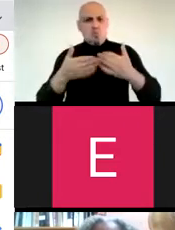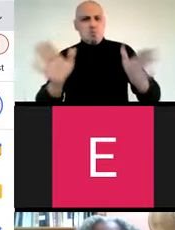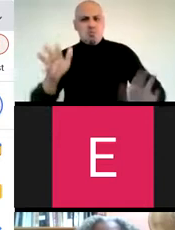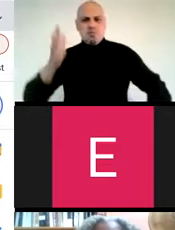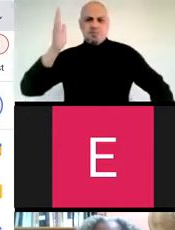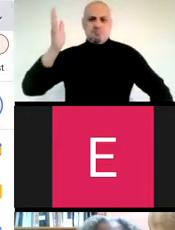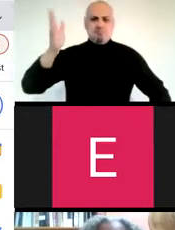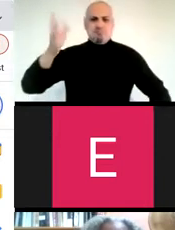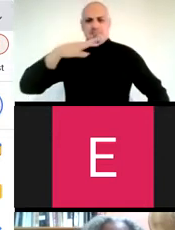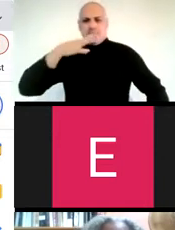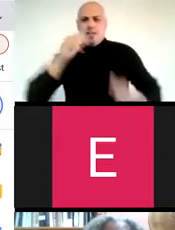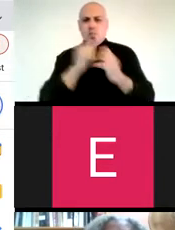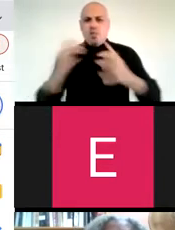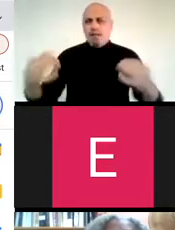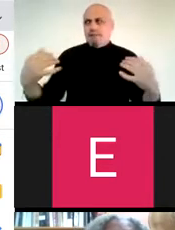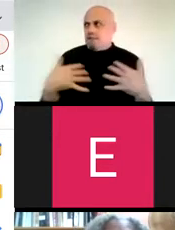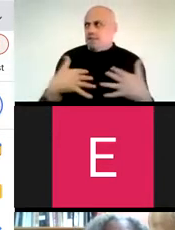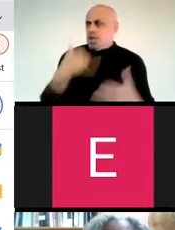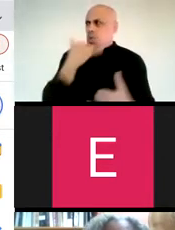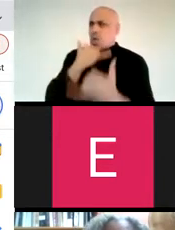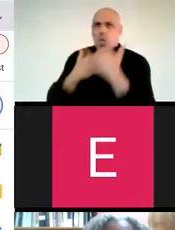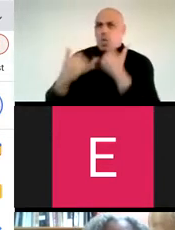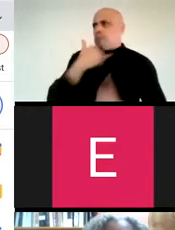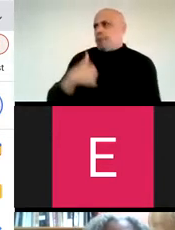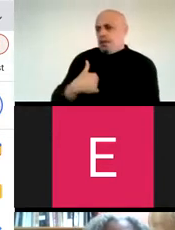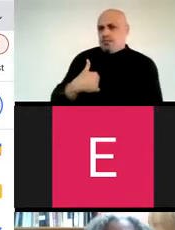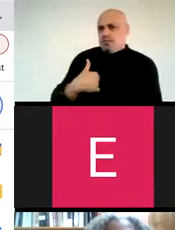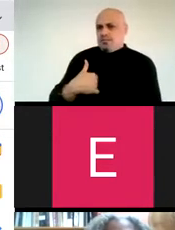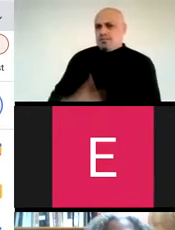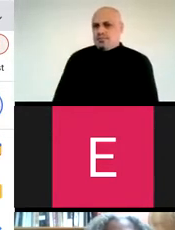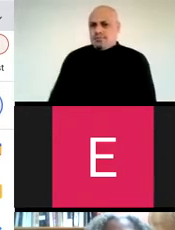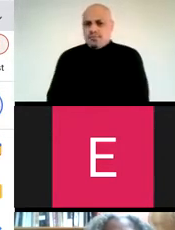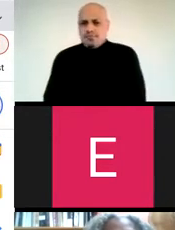and to publicly speak without fearing— without having the fear of being wrong.